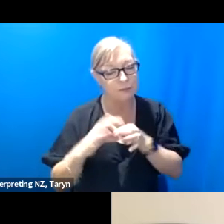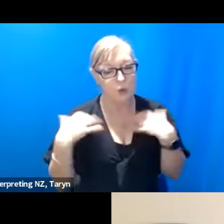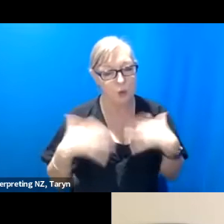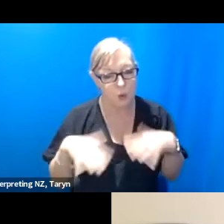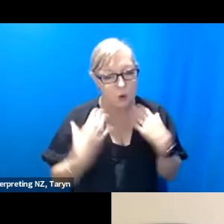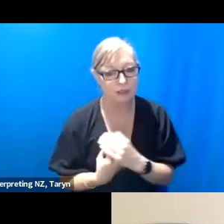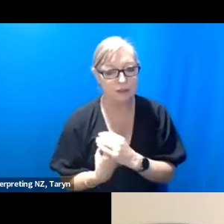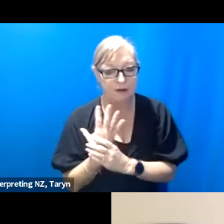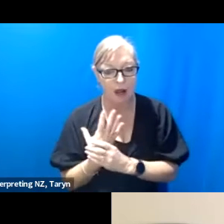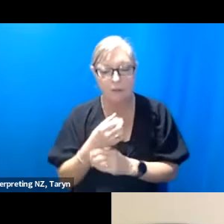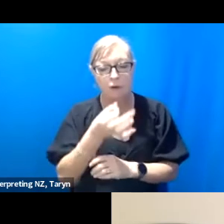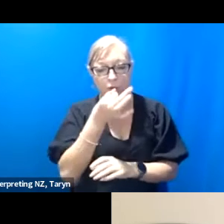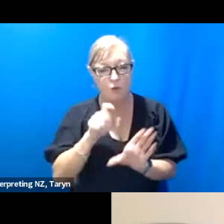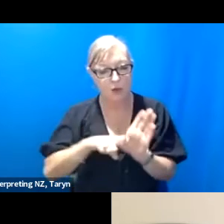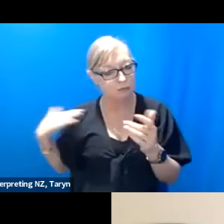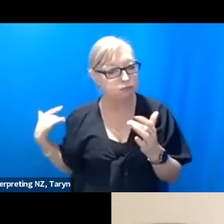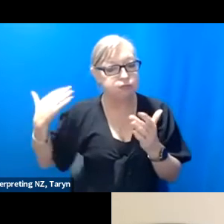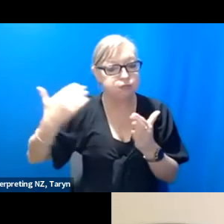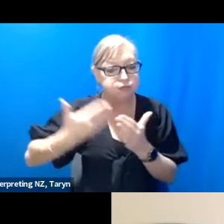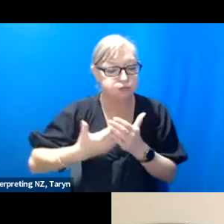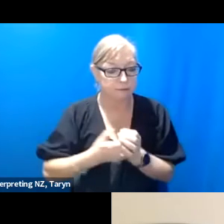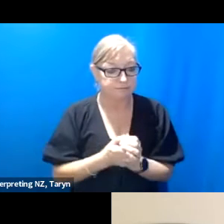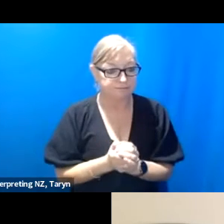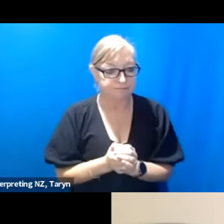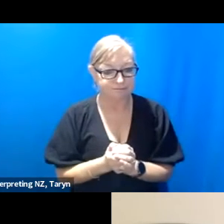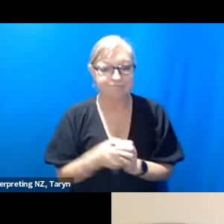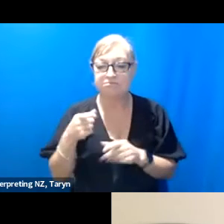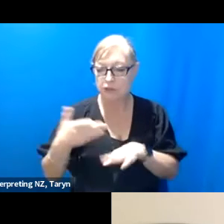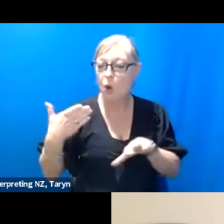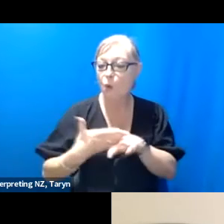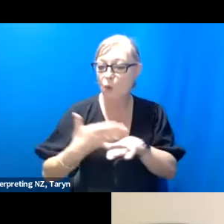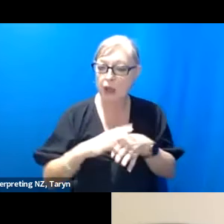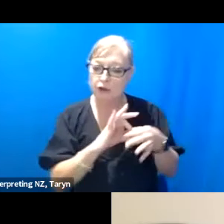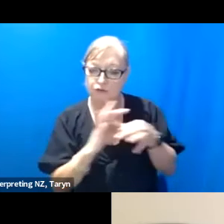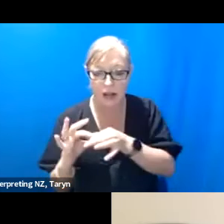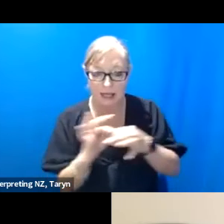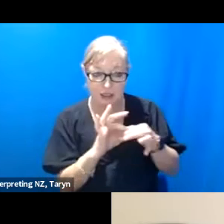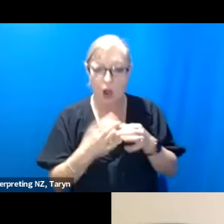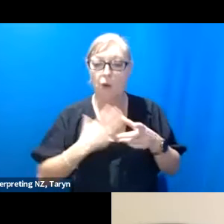in the last couple of years, and is certainly a working relationship I want to keep developing.